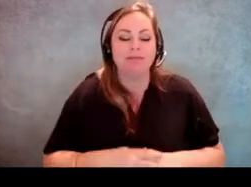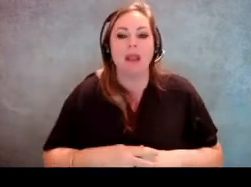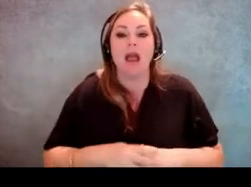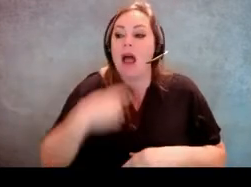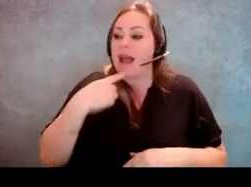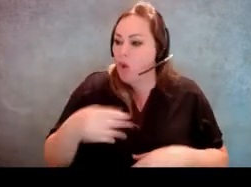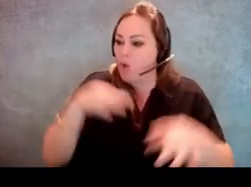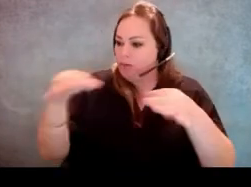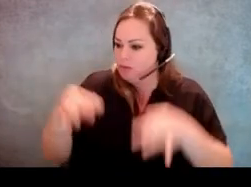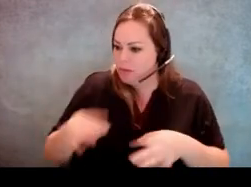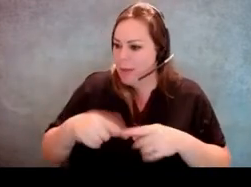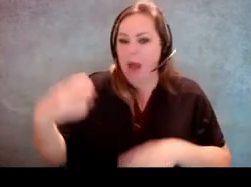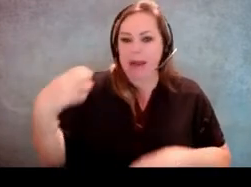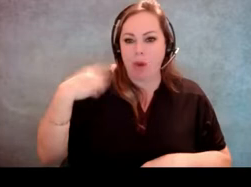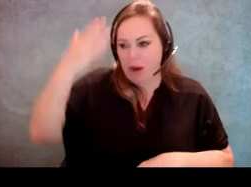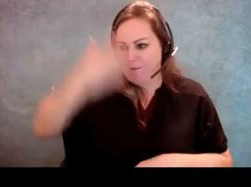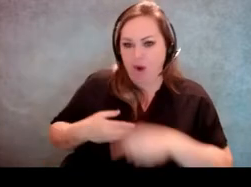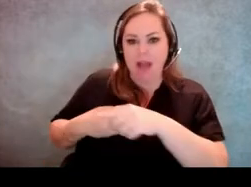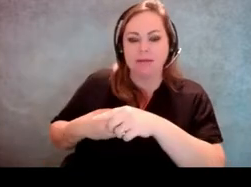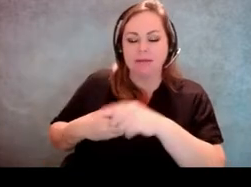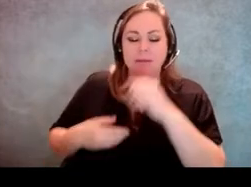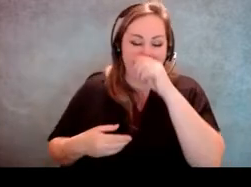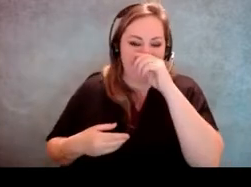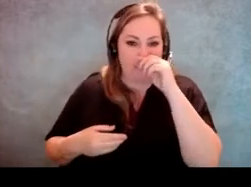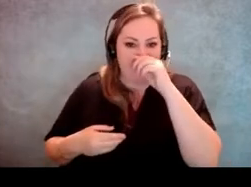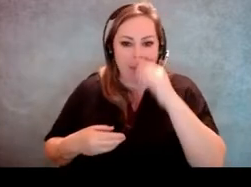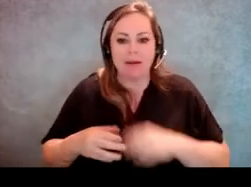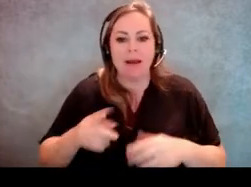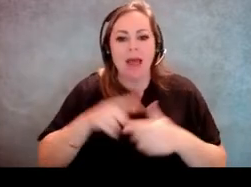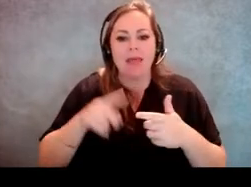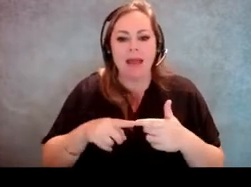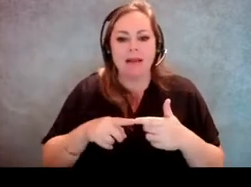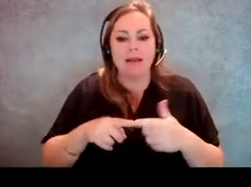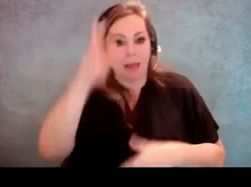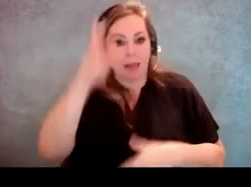about a employer in front of us and the guy started talking to me,